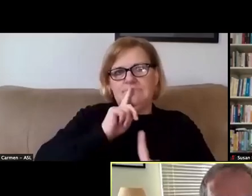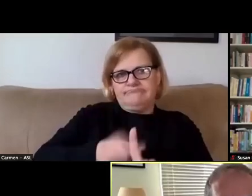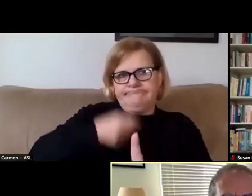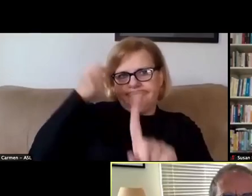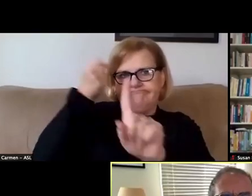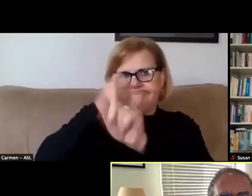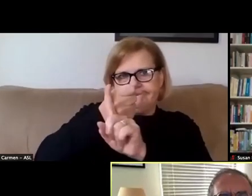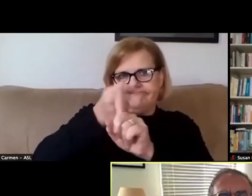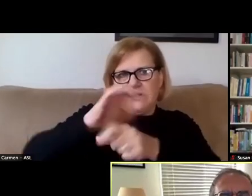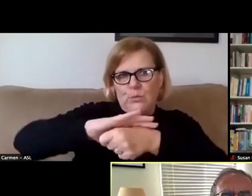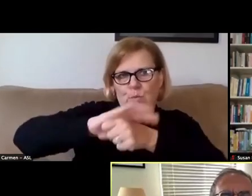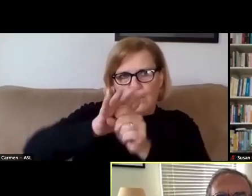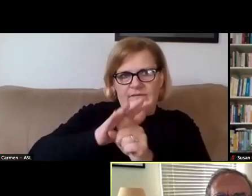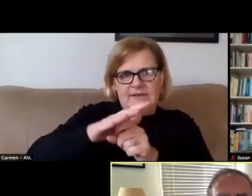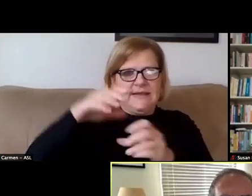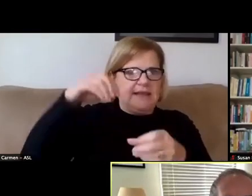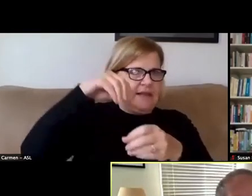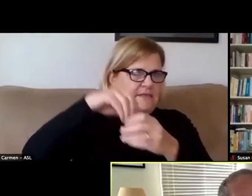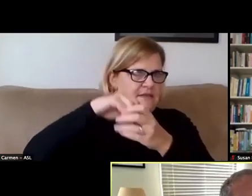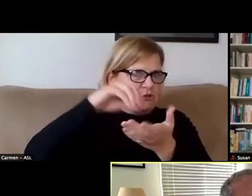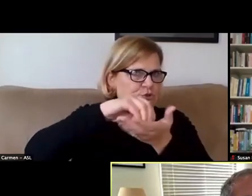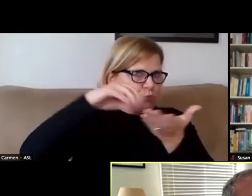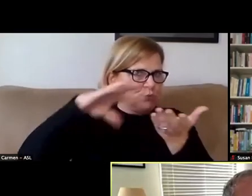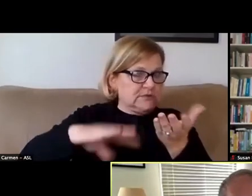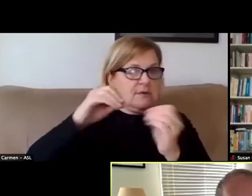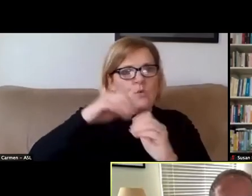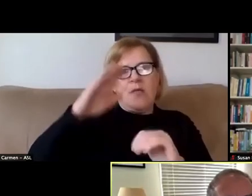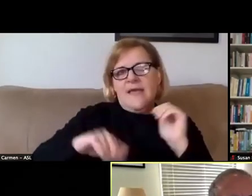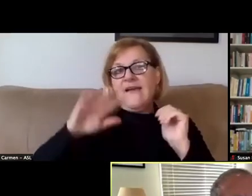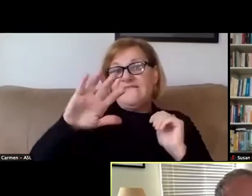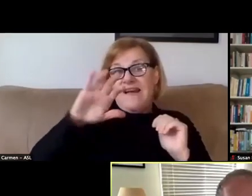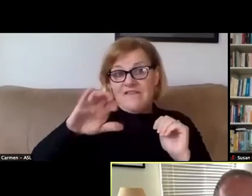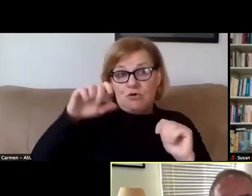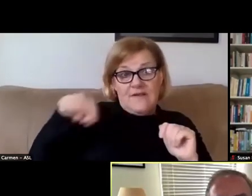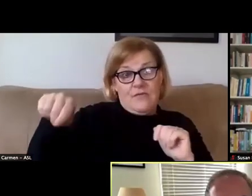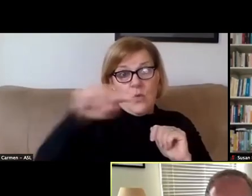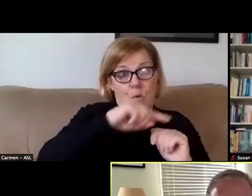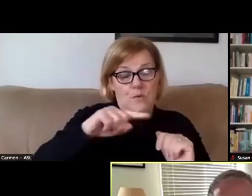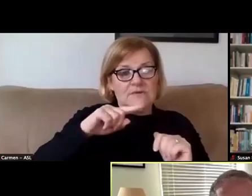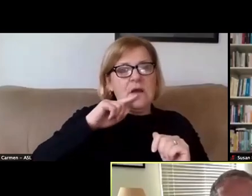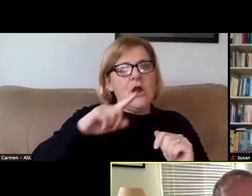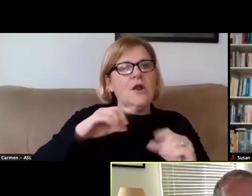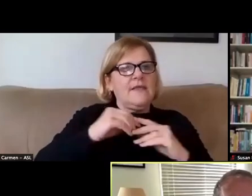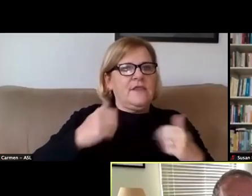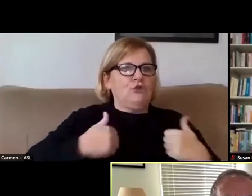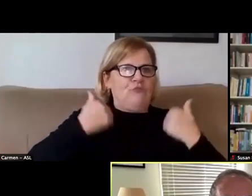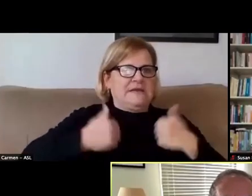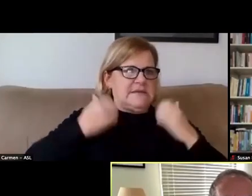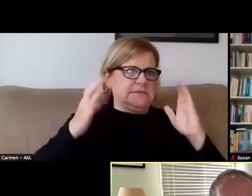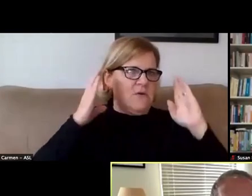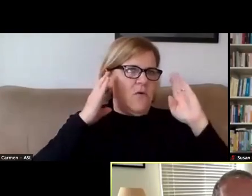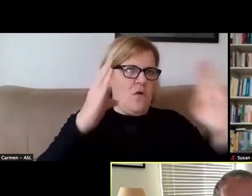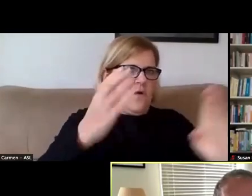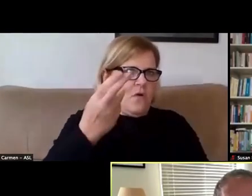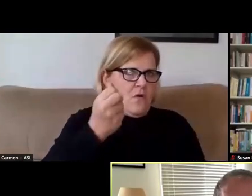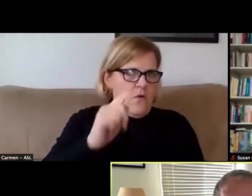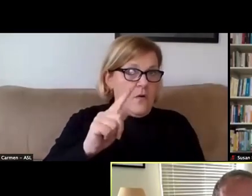amongst our students with more than 500 of those being in the residence halls. Although